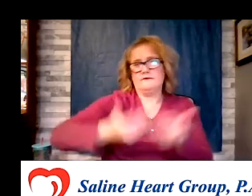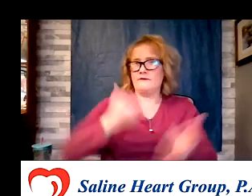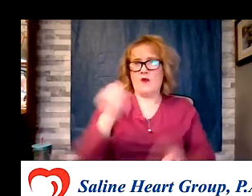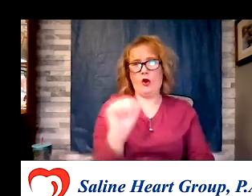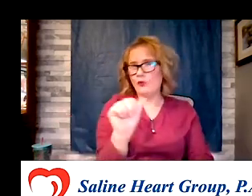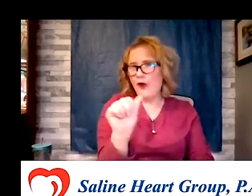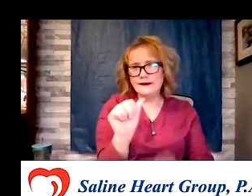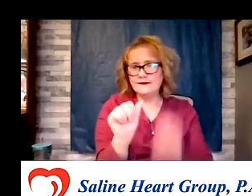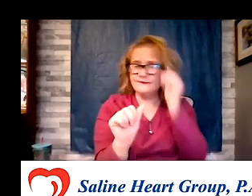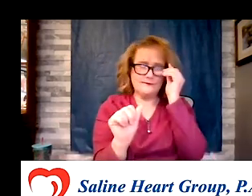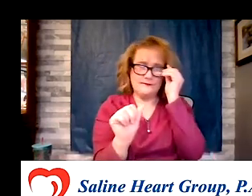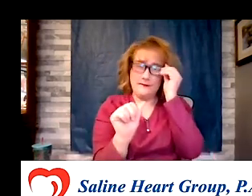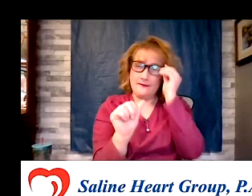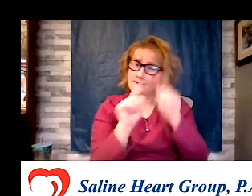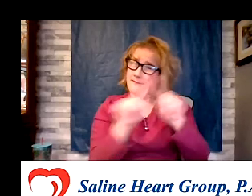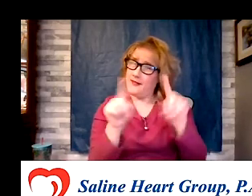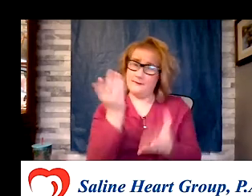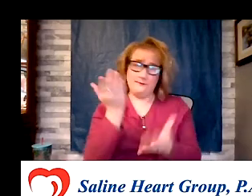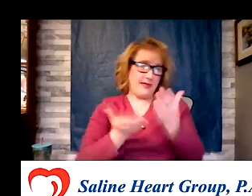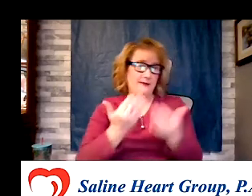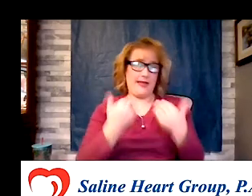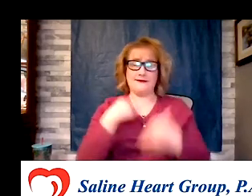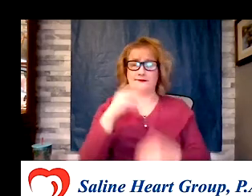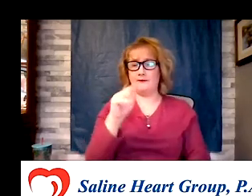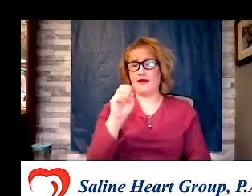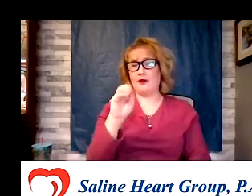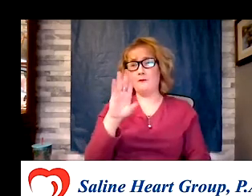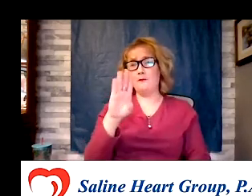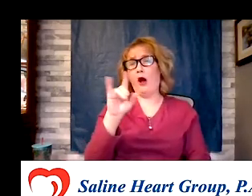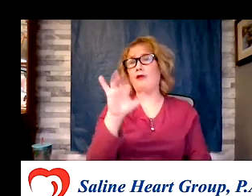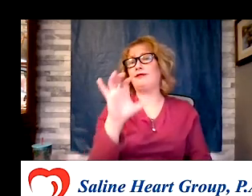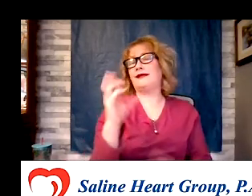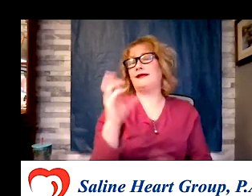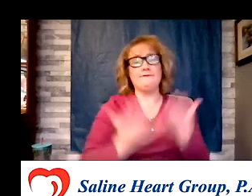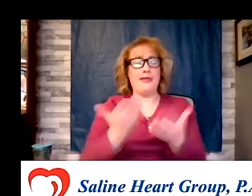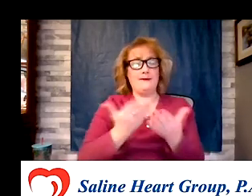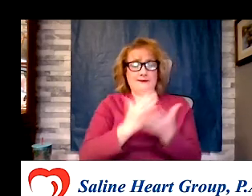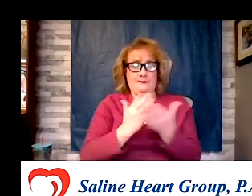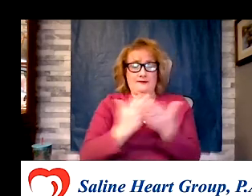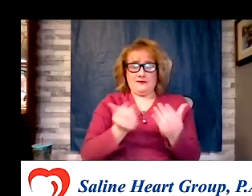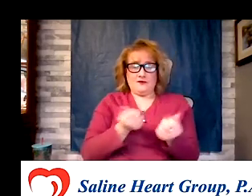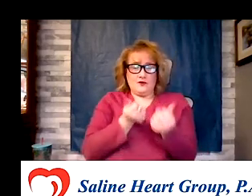method bollic etiology. Maybe some of the things causing inflammation in the brain and